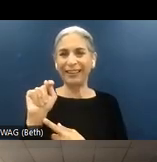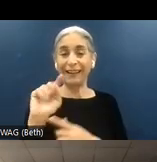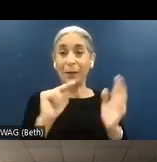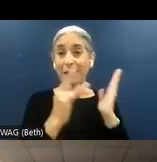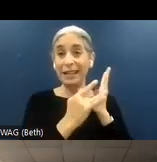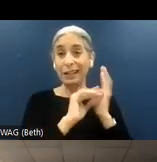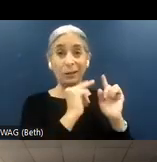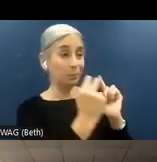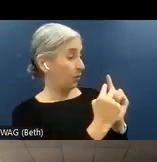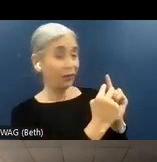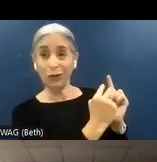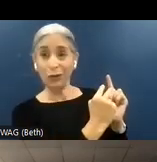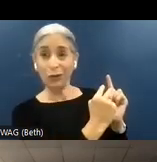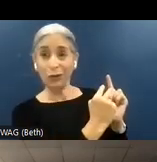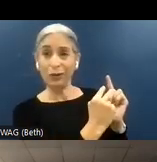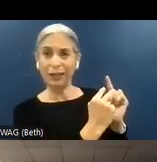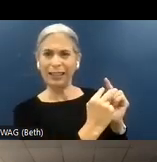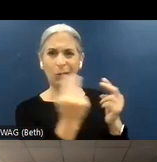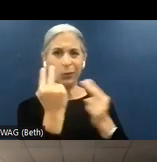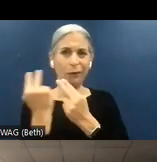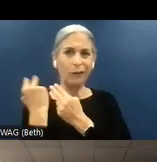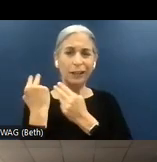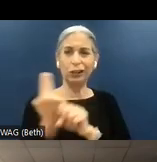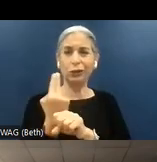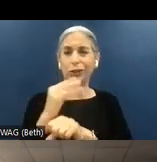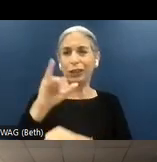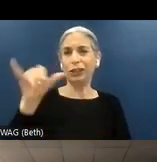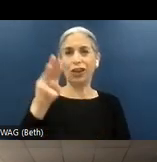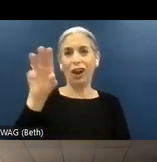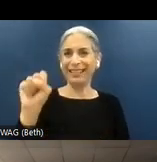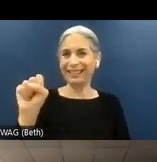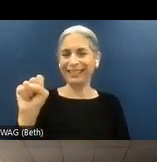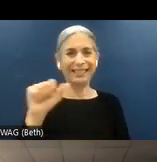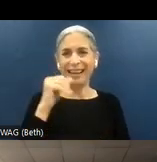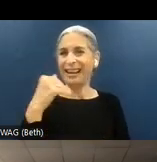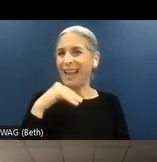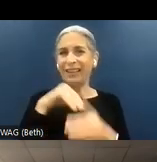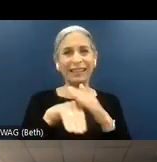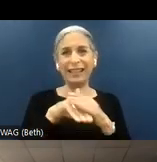And then it was reflected using JAWS. The input didn't have an accessible name and was